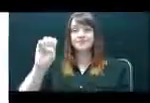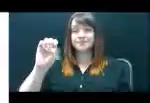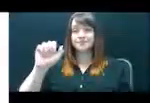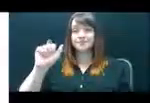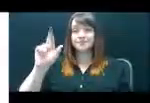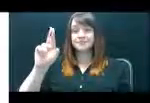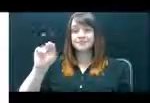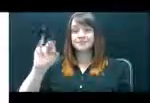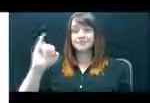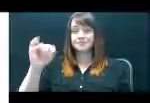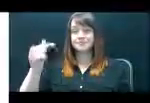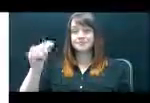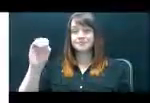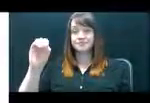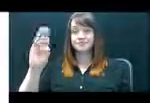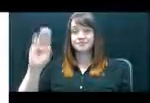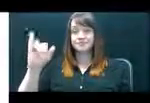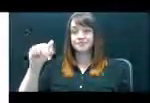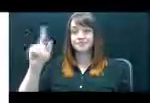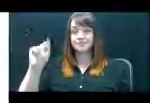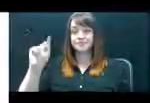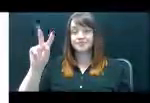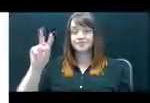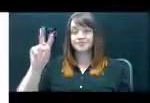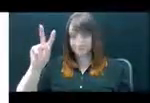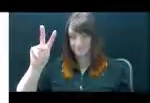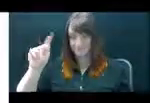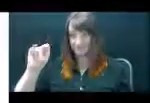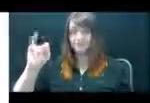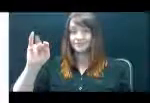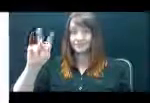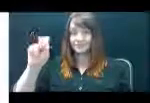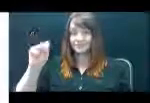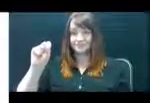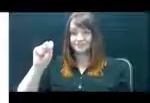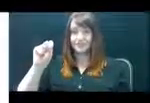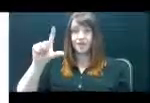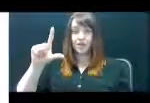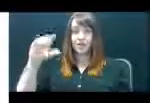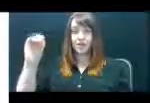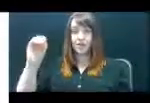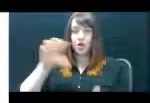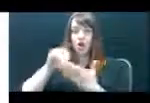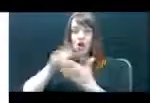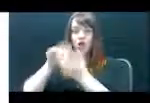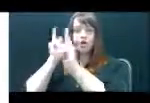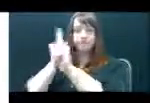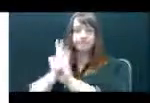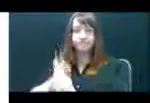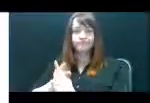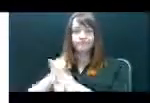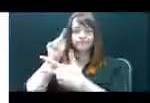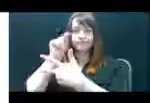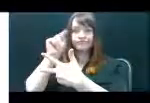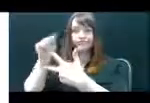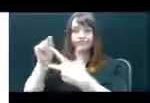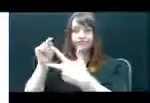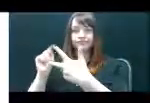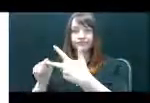and enlarged in the oval in the bottom right corner of the screen. You should type or write